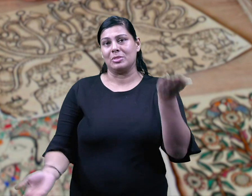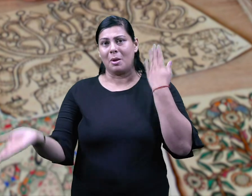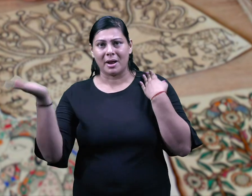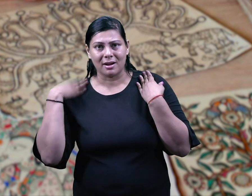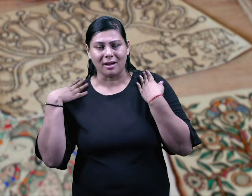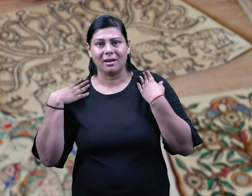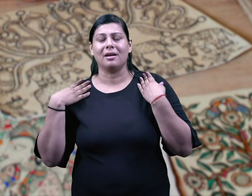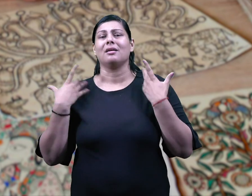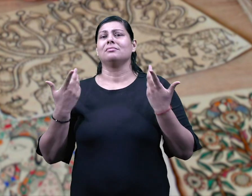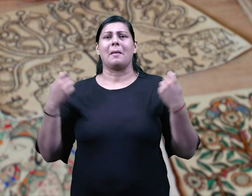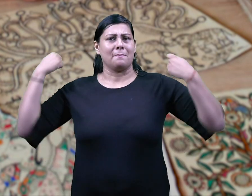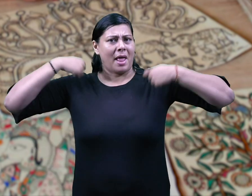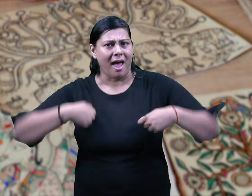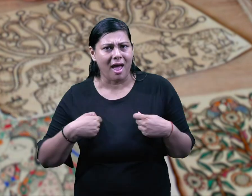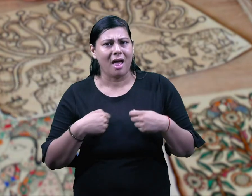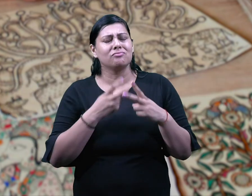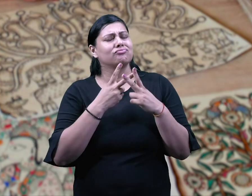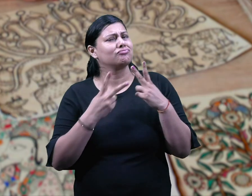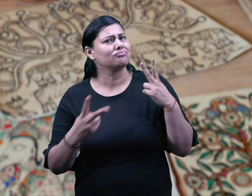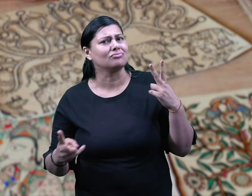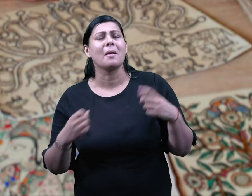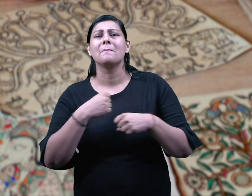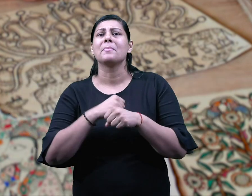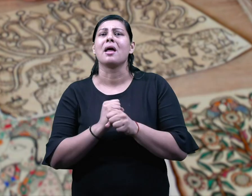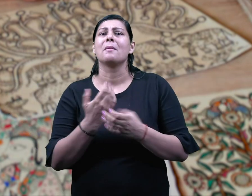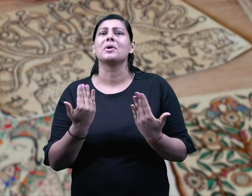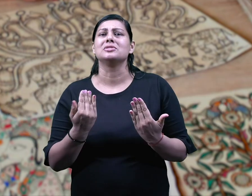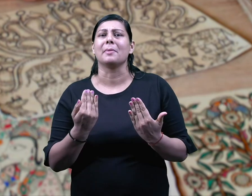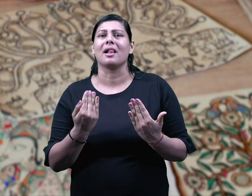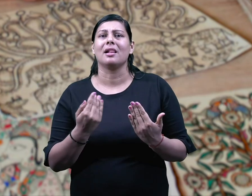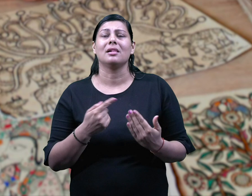kurtas, dupattas, bags and many other things.